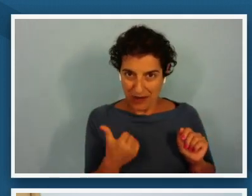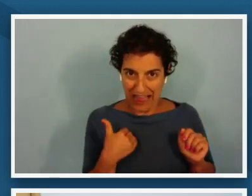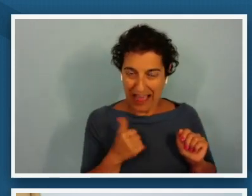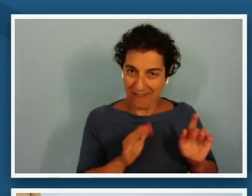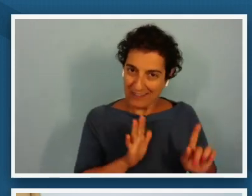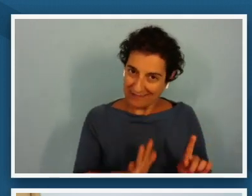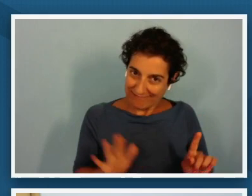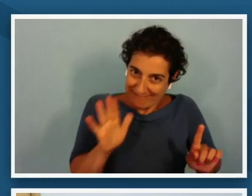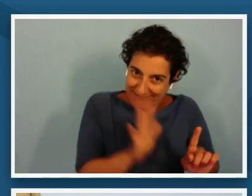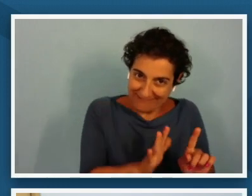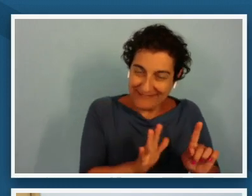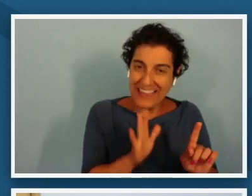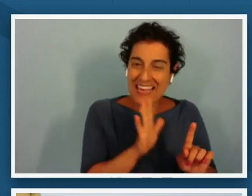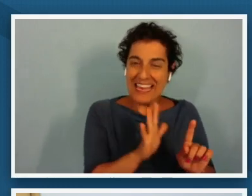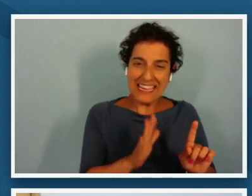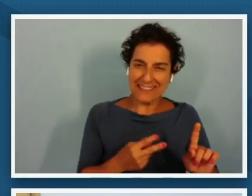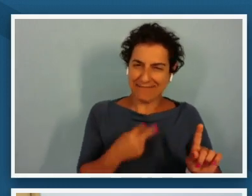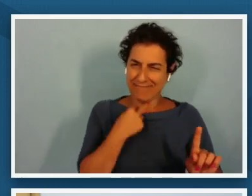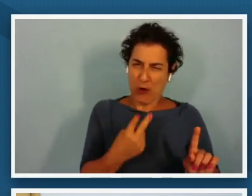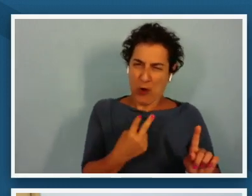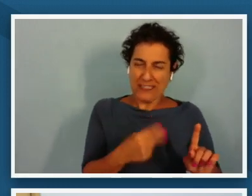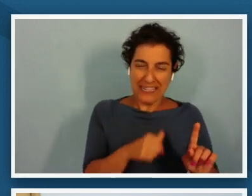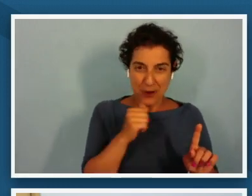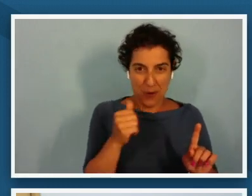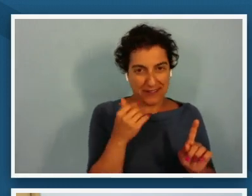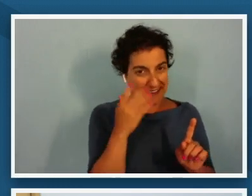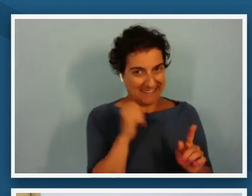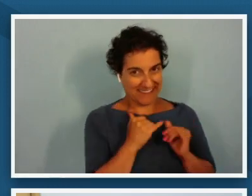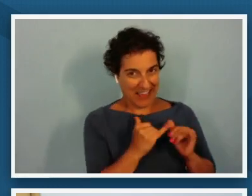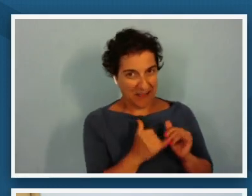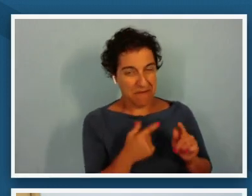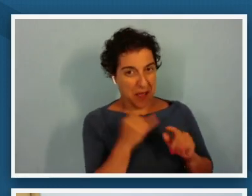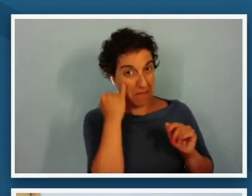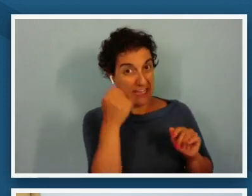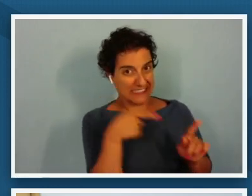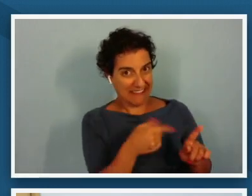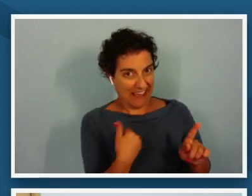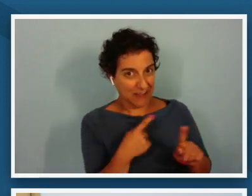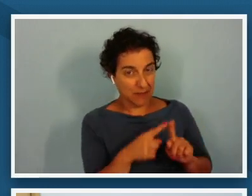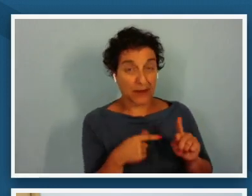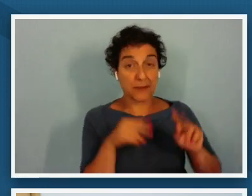douglas to have but here's his words